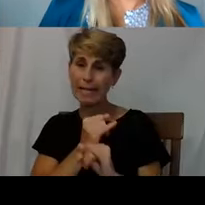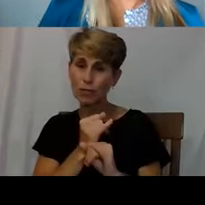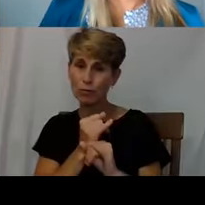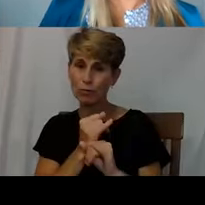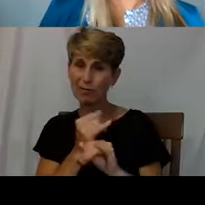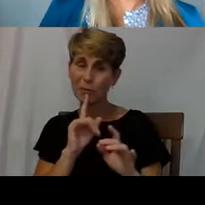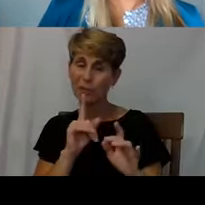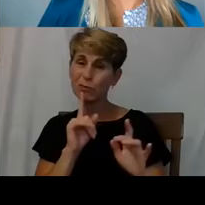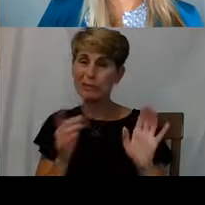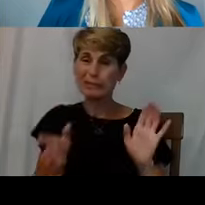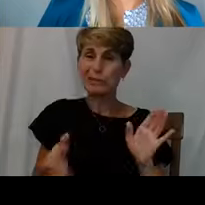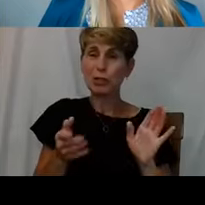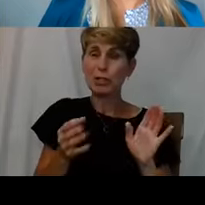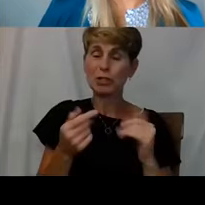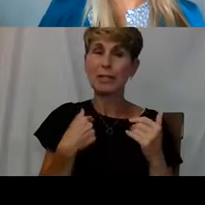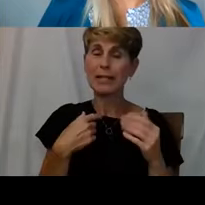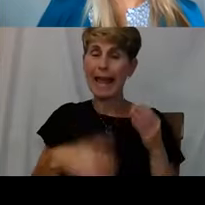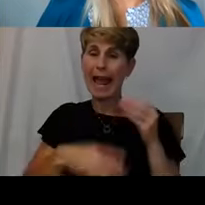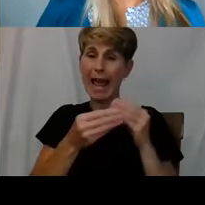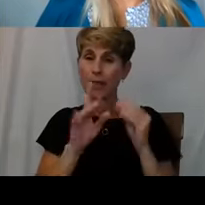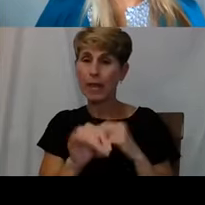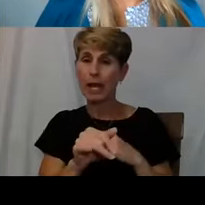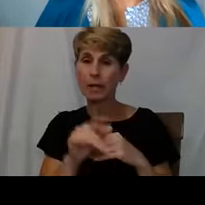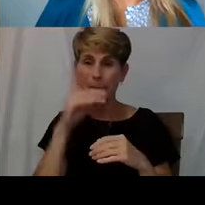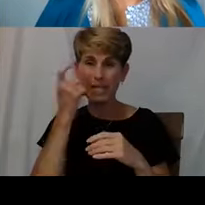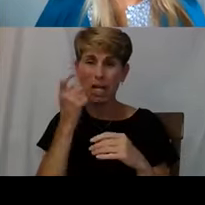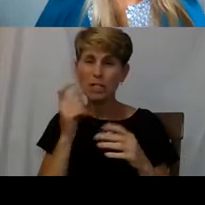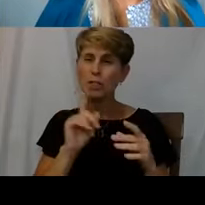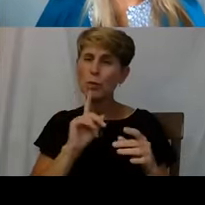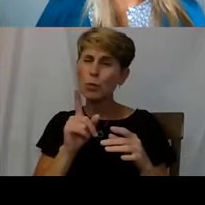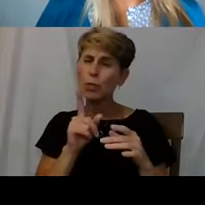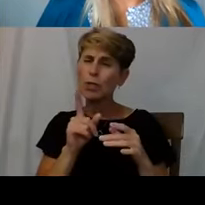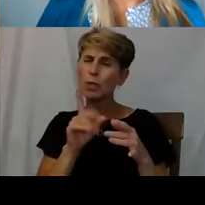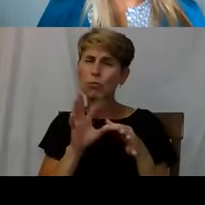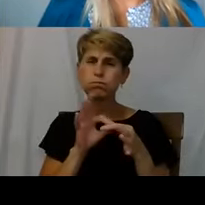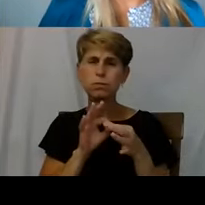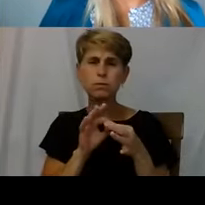it's a very close tight knit but also global community.